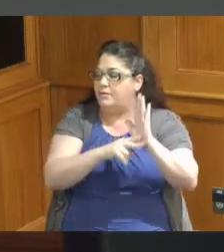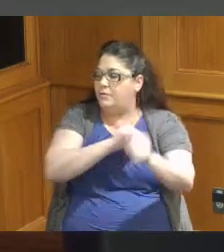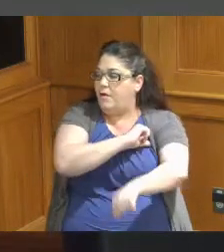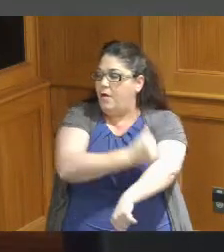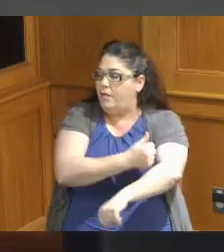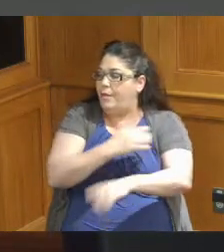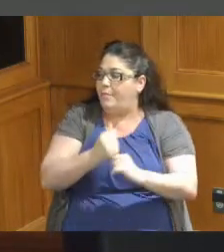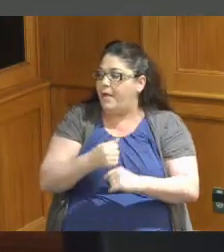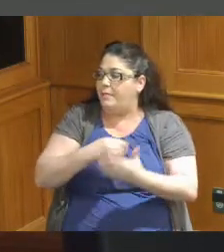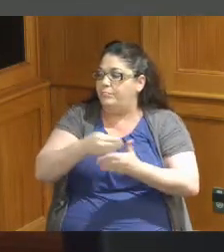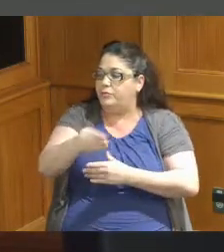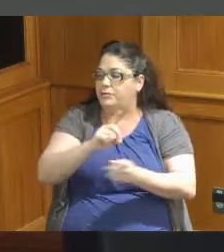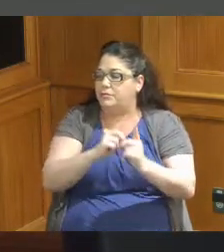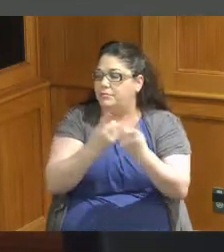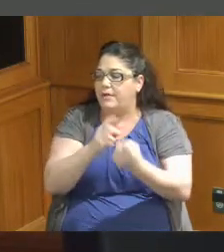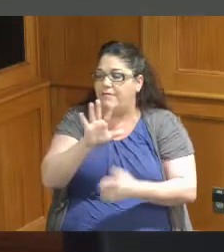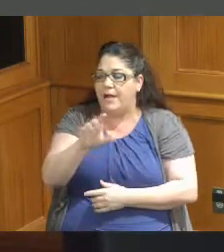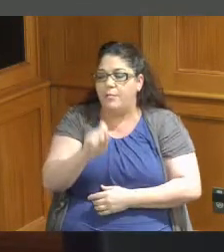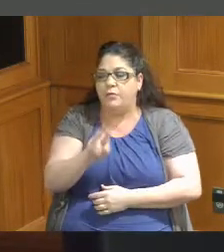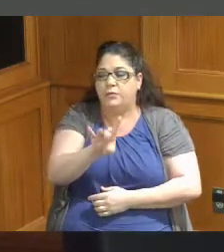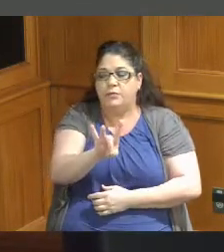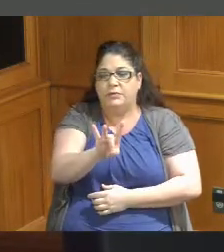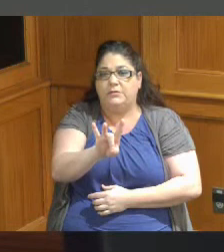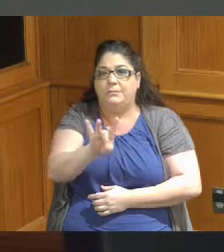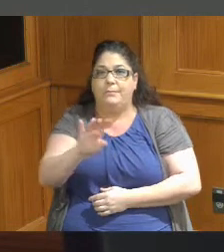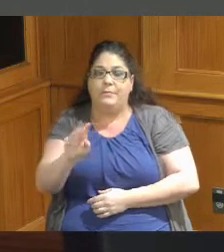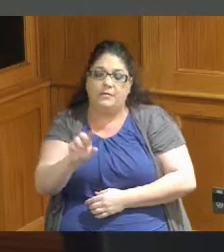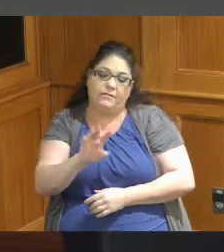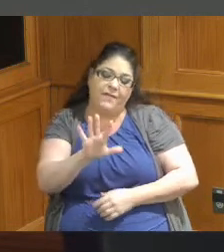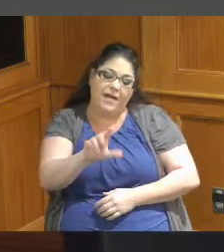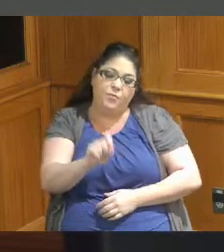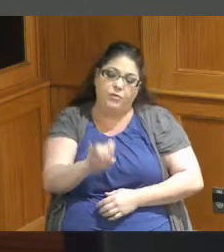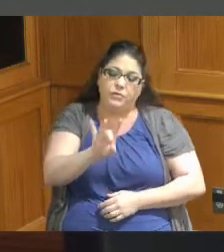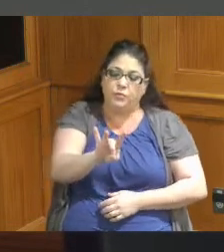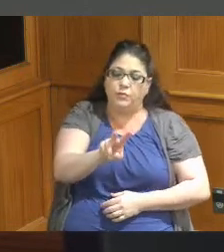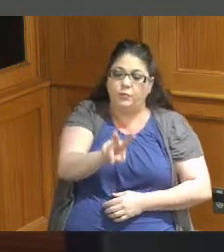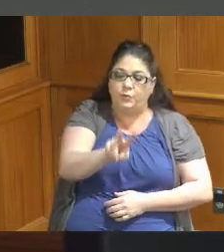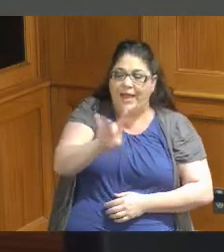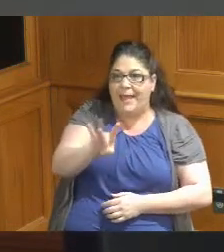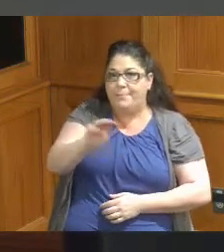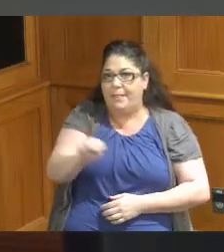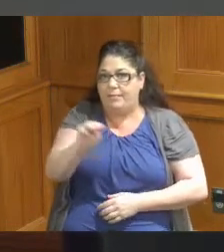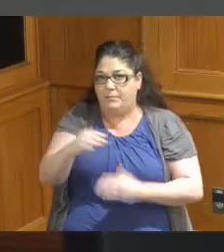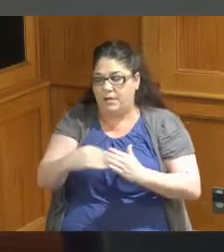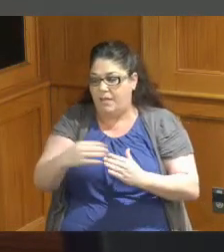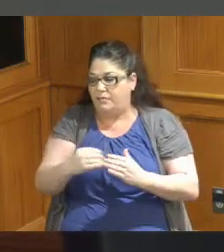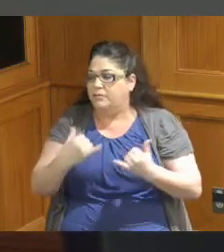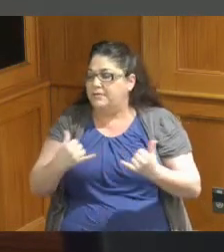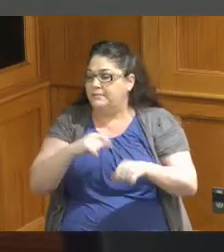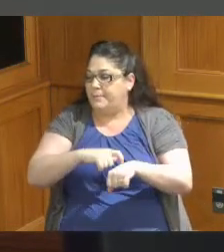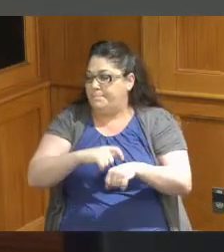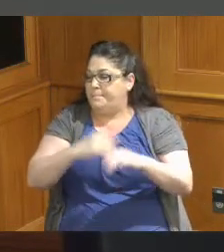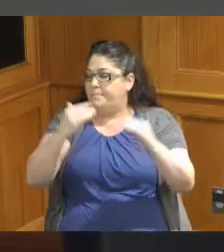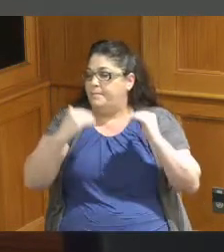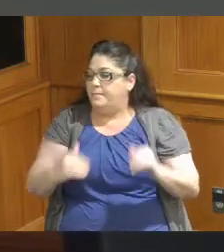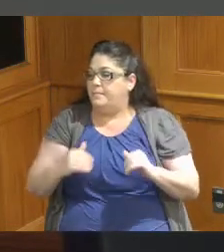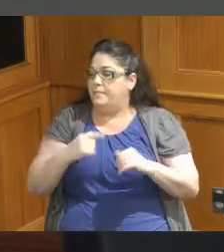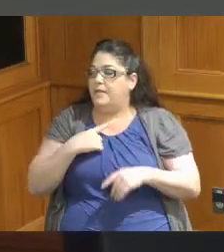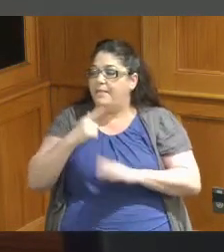purchasing department for 5.28 million this time there's a resolution for a legal services building